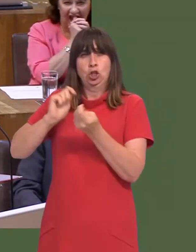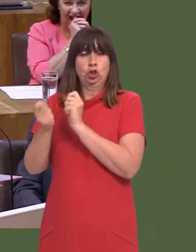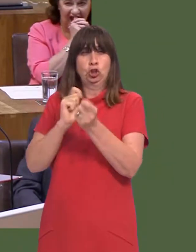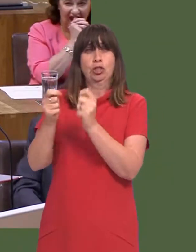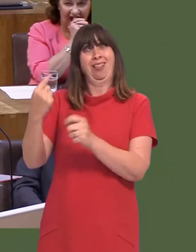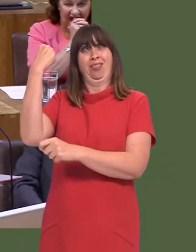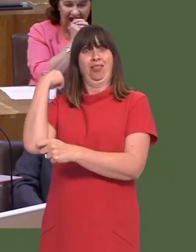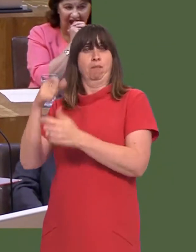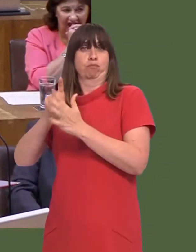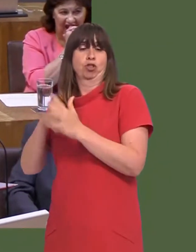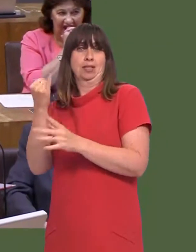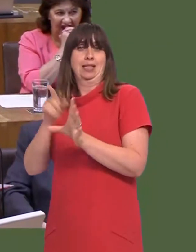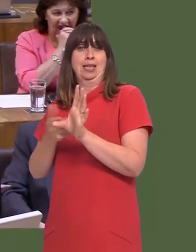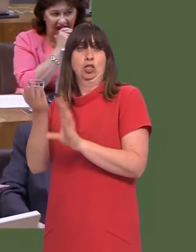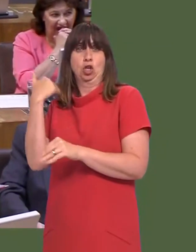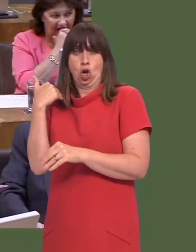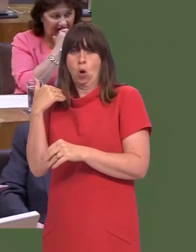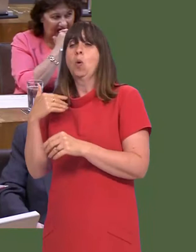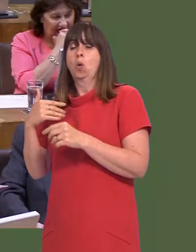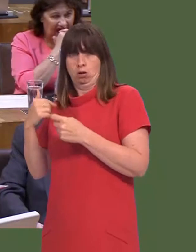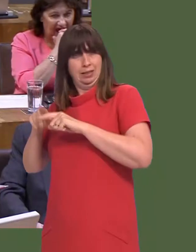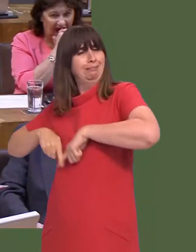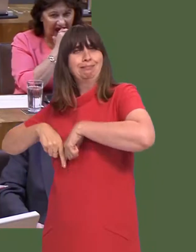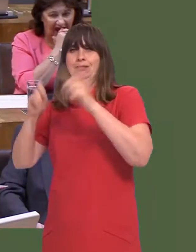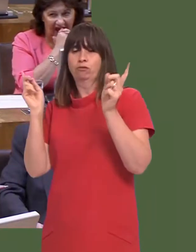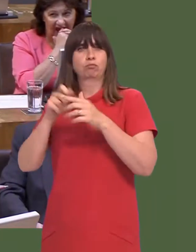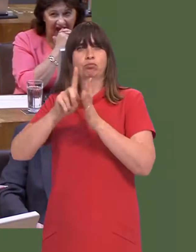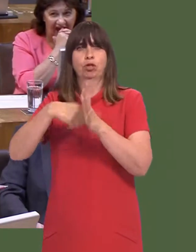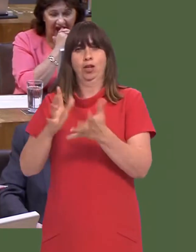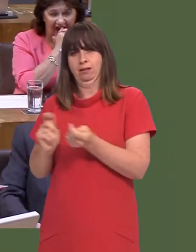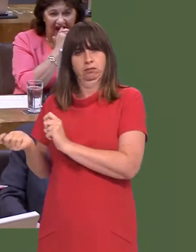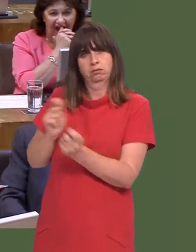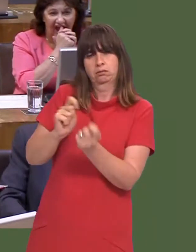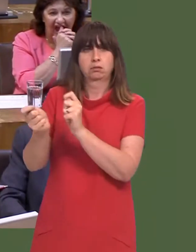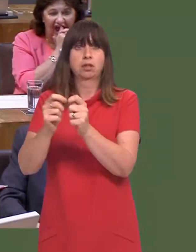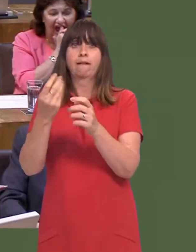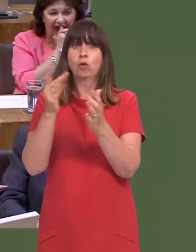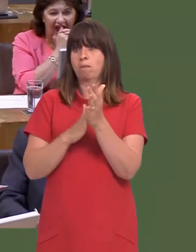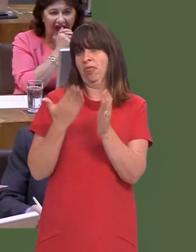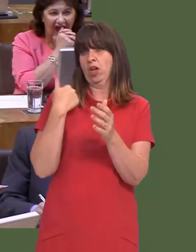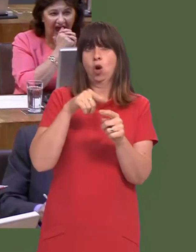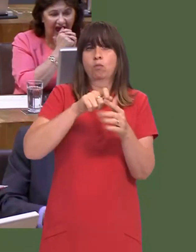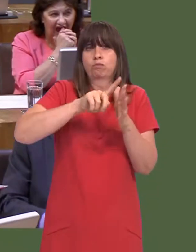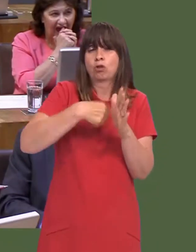The project that we looked at was a project that we had seen recently in the course of the last few months.